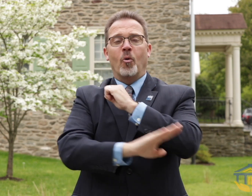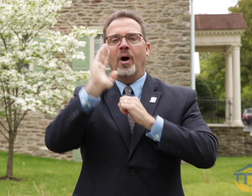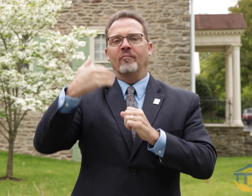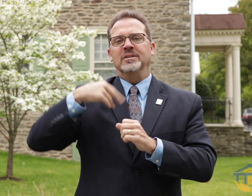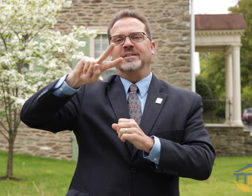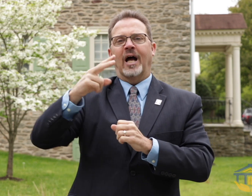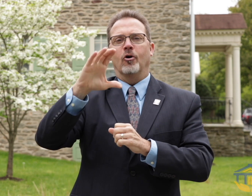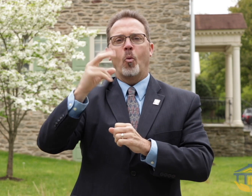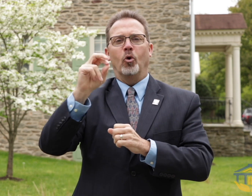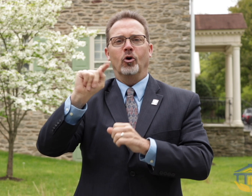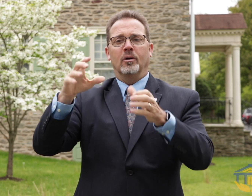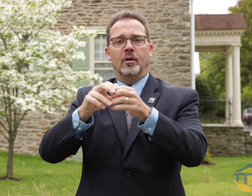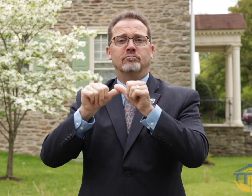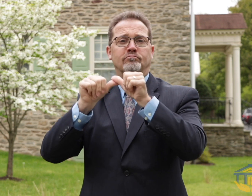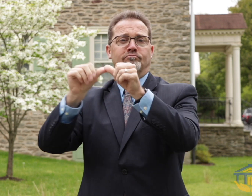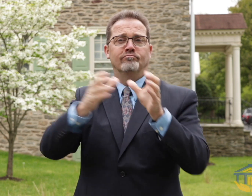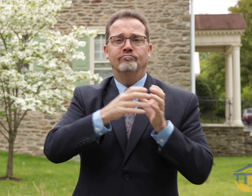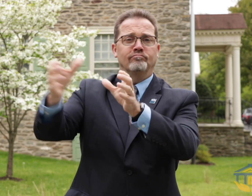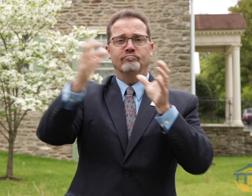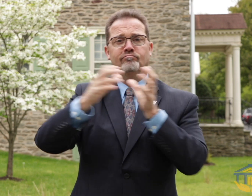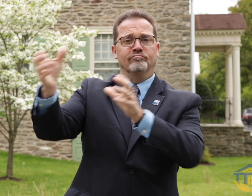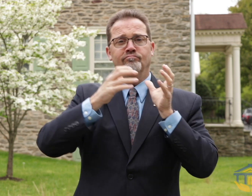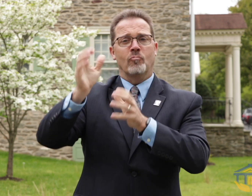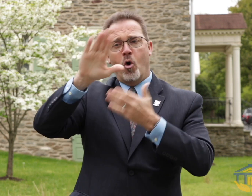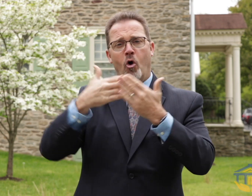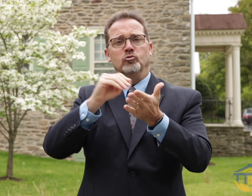cohort. Those 9th graders next year will be supported for the rest of their